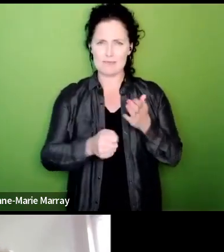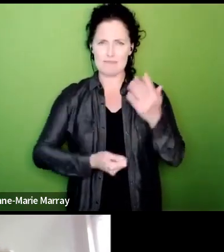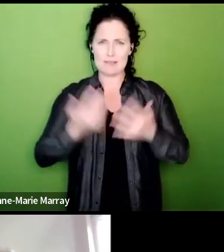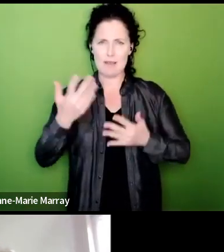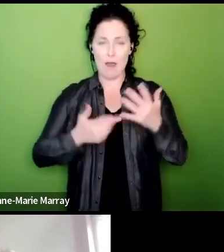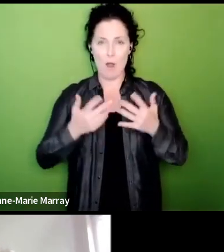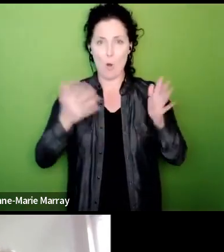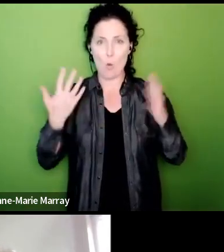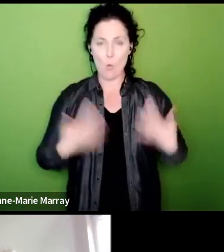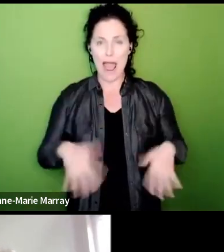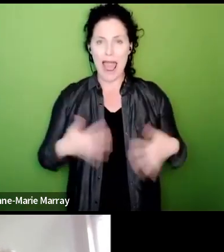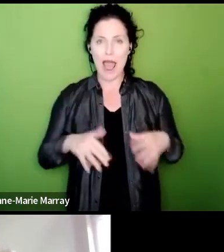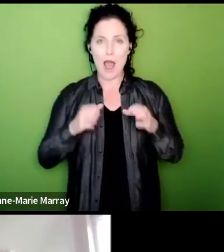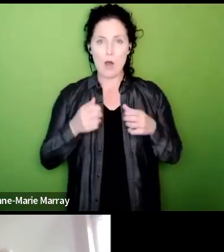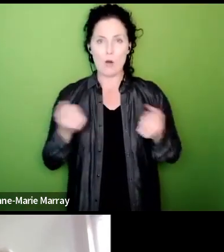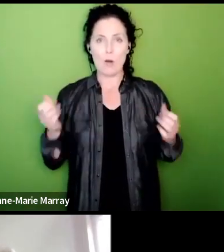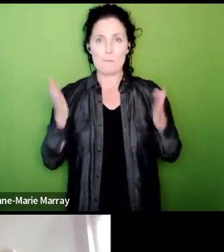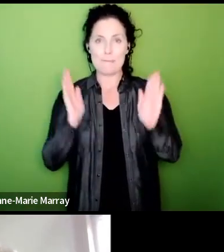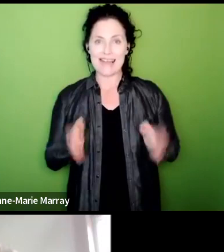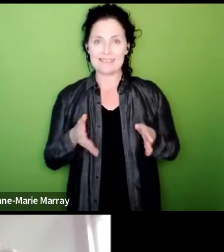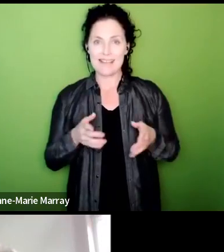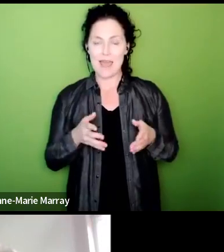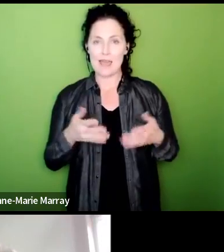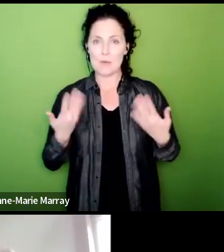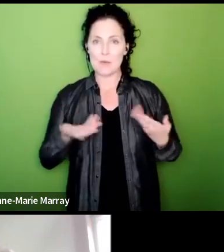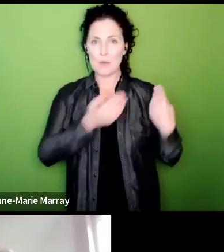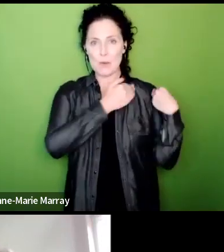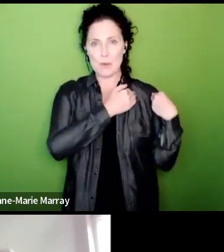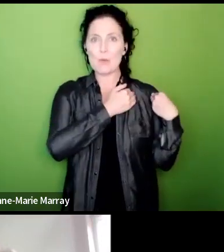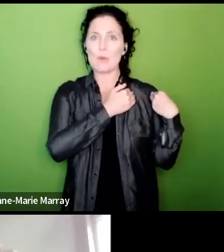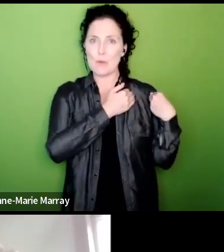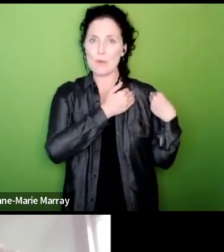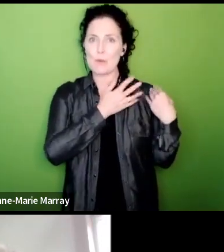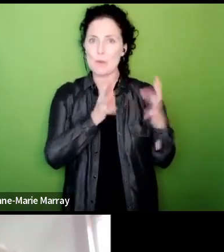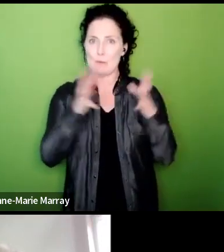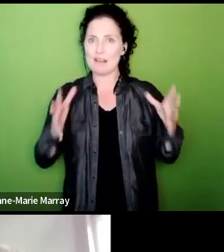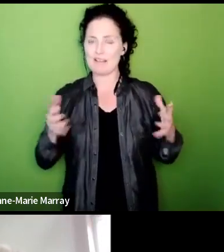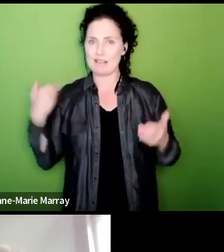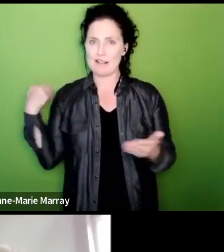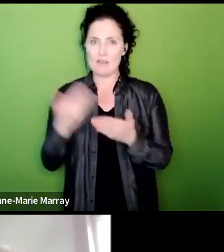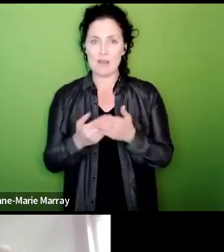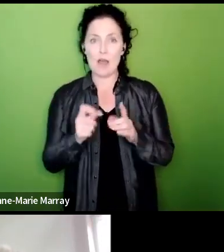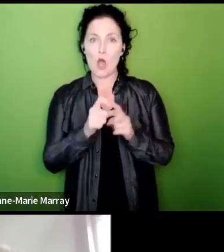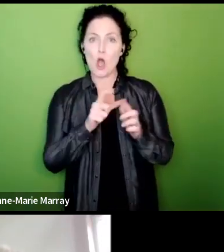we've ever had before well done all and thank you um Dawn Finnegan says strike action is the